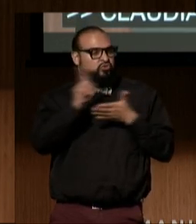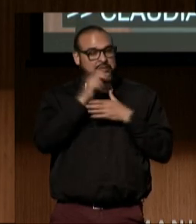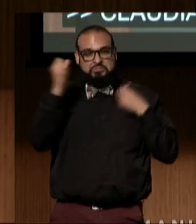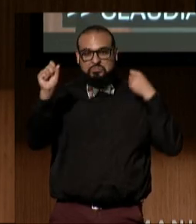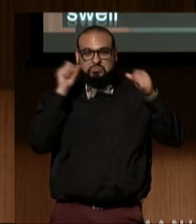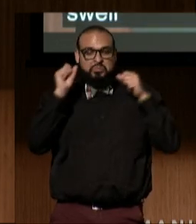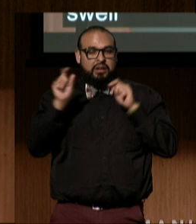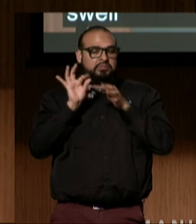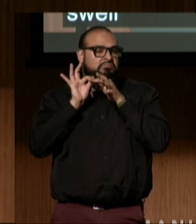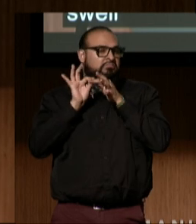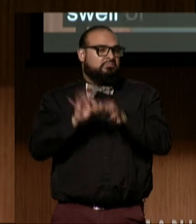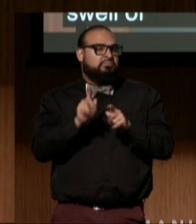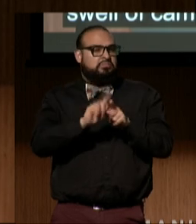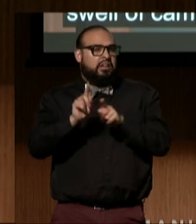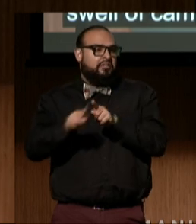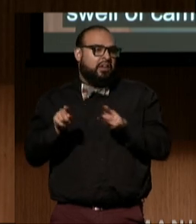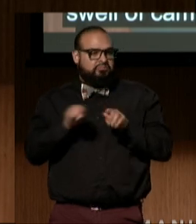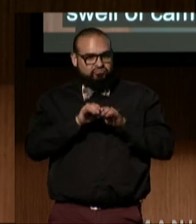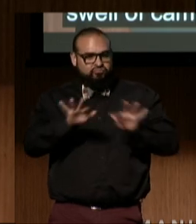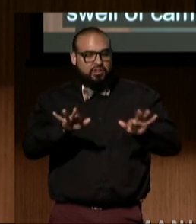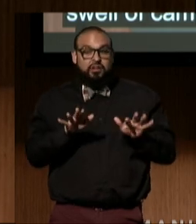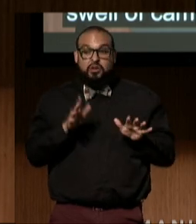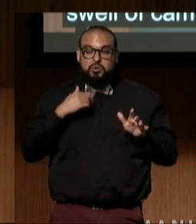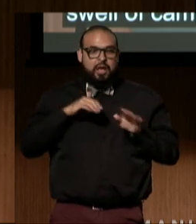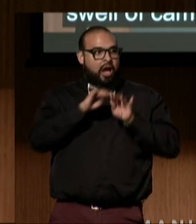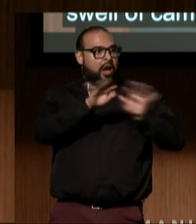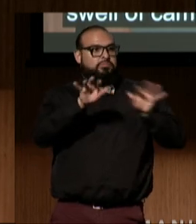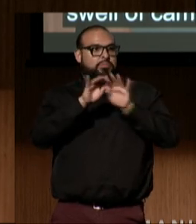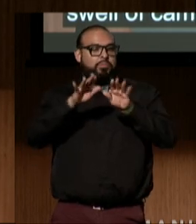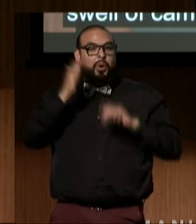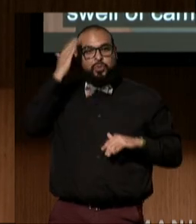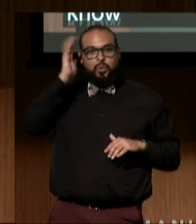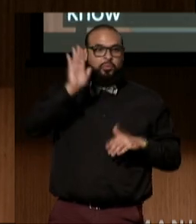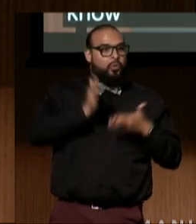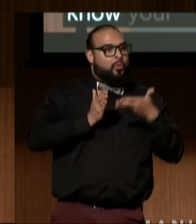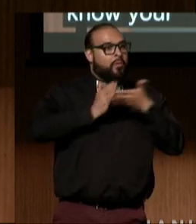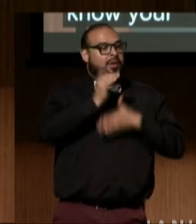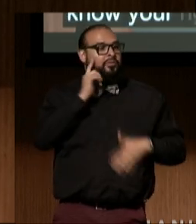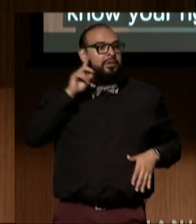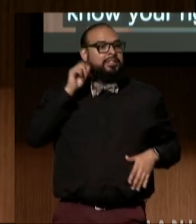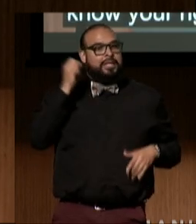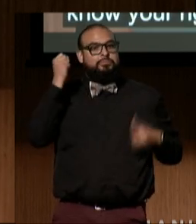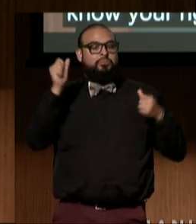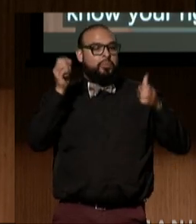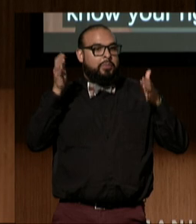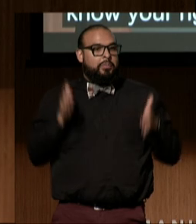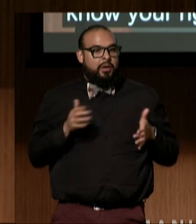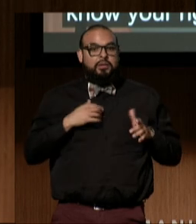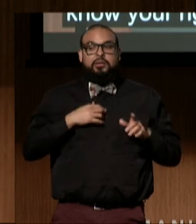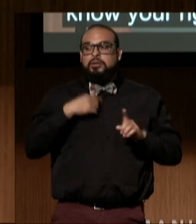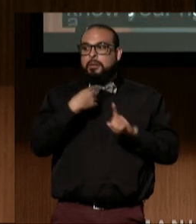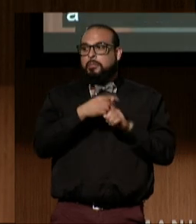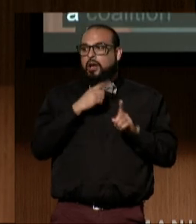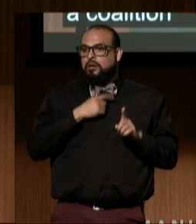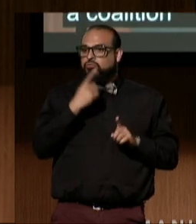"Know Your Rights" materials for disabled protesters and a coalition statement condemning bans on face masks.